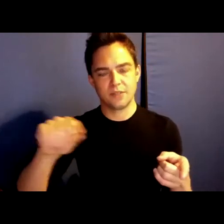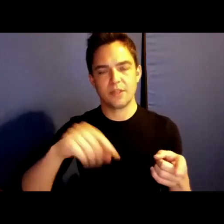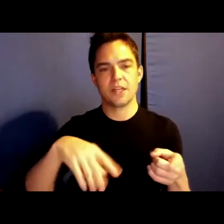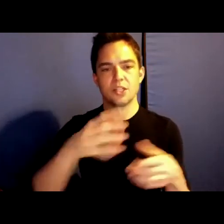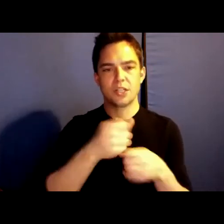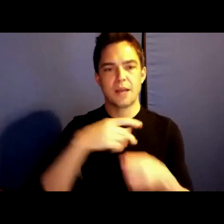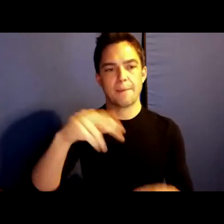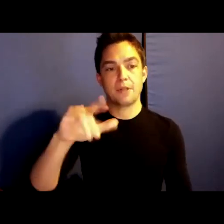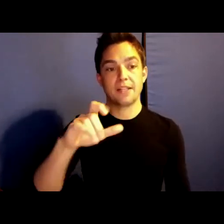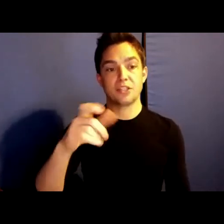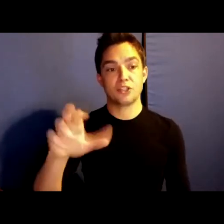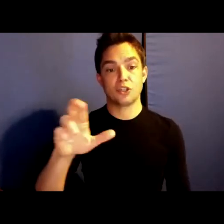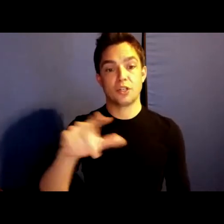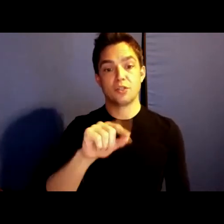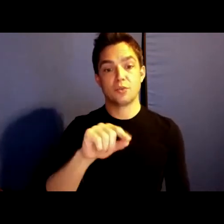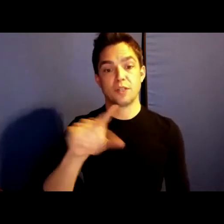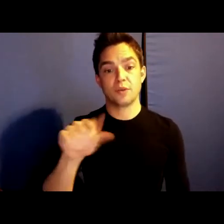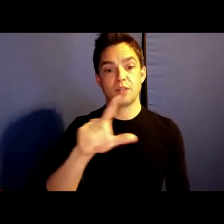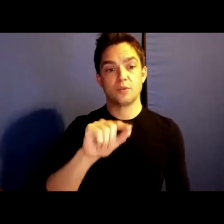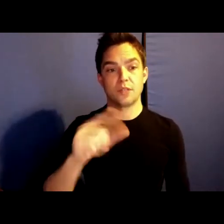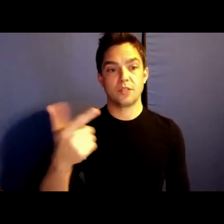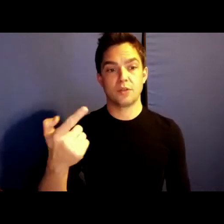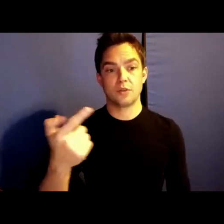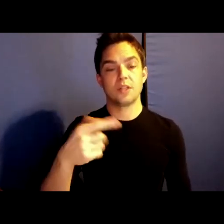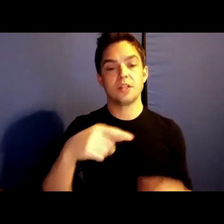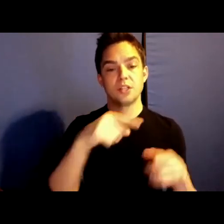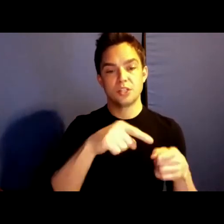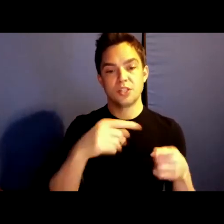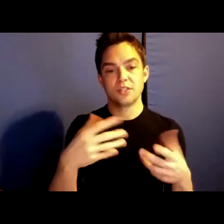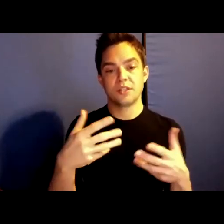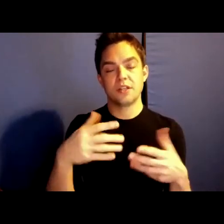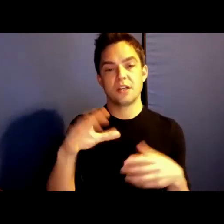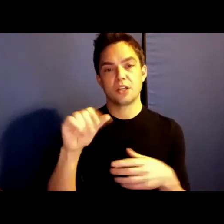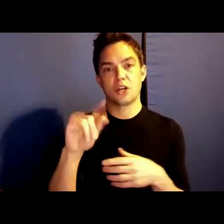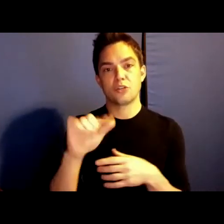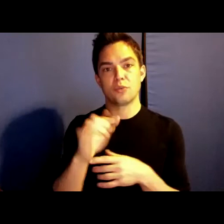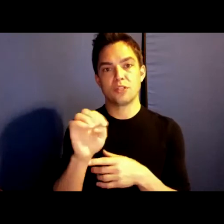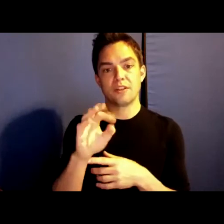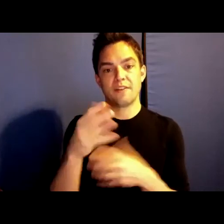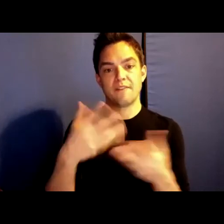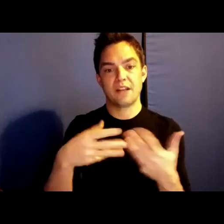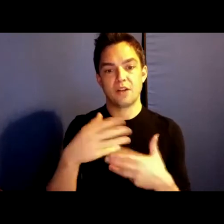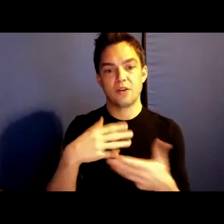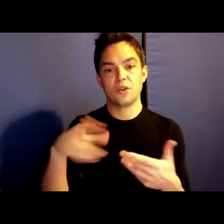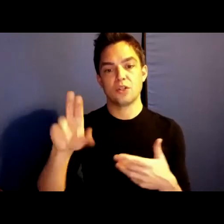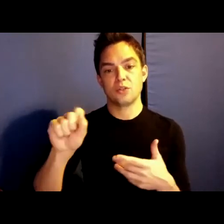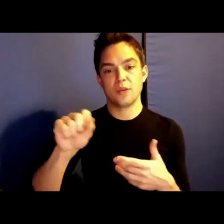She's a MacArthur fellow, Lannan literary fellow, a United States Artists Ford Fellow,